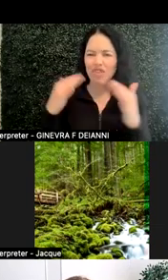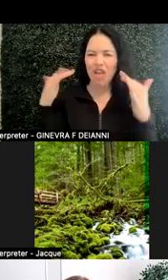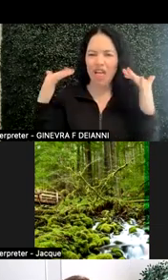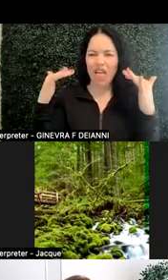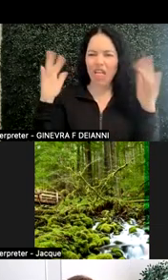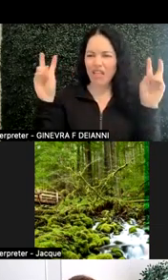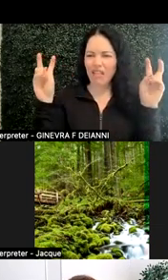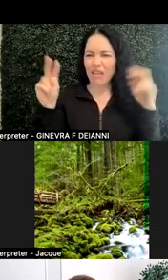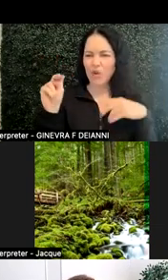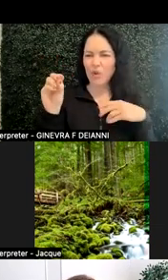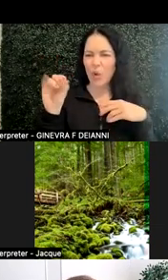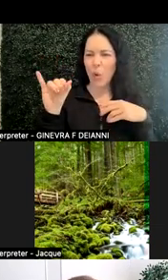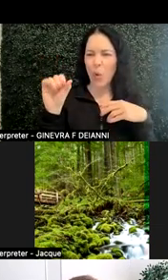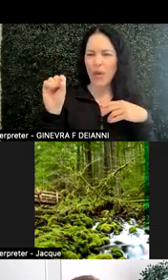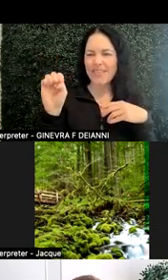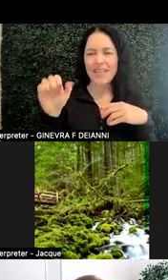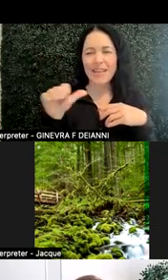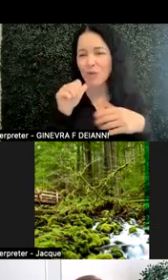And I'm using that in the broadest terms on whether it